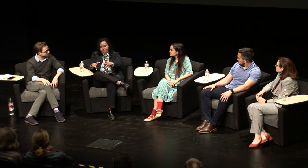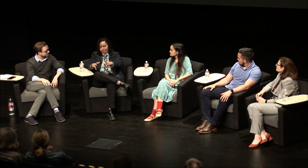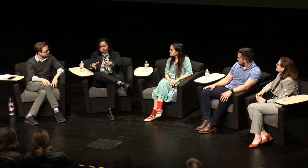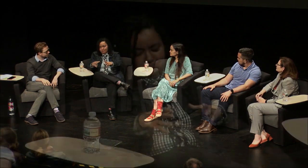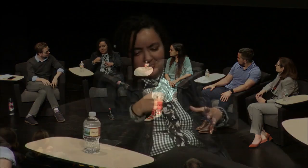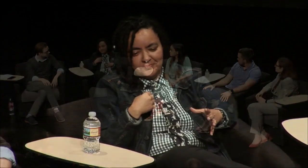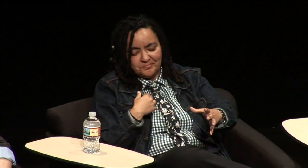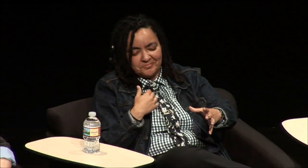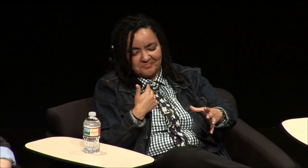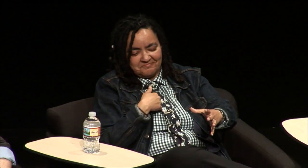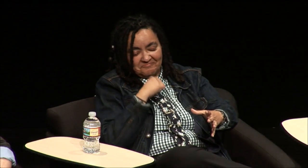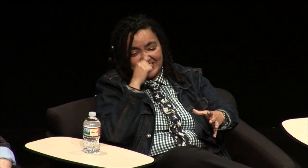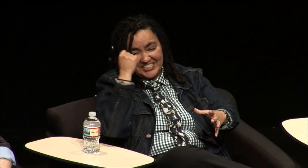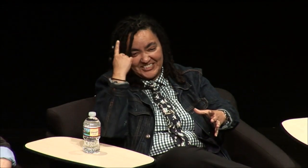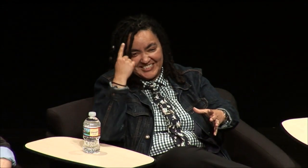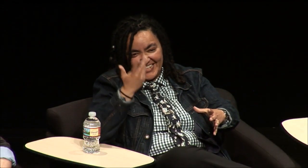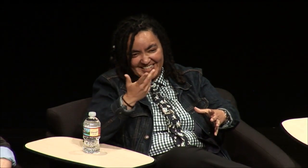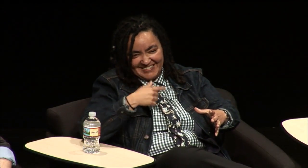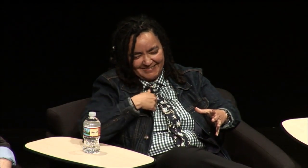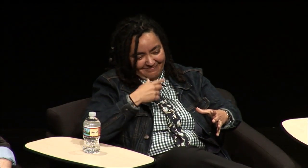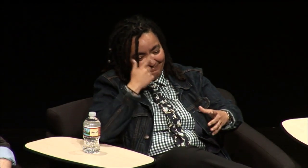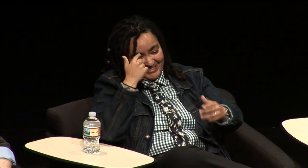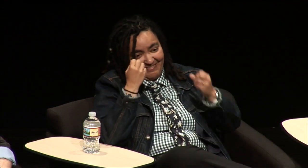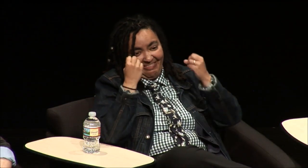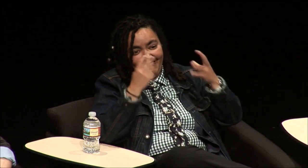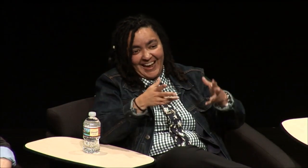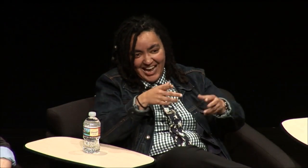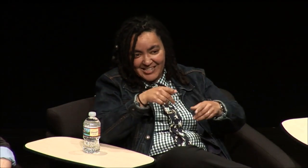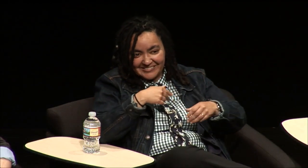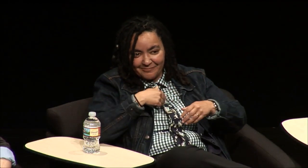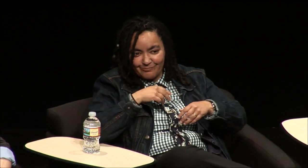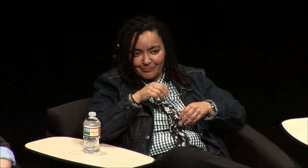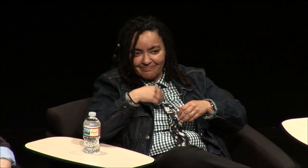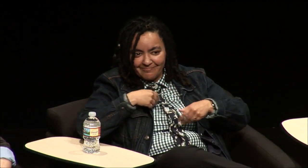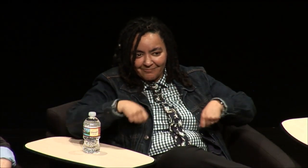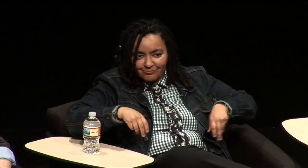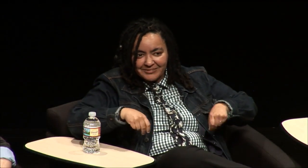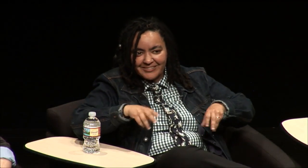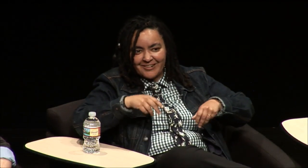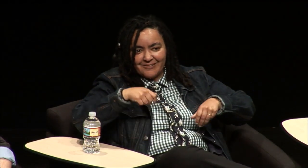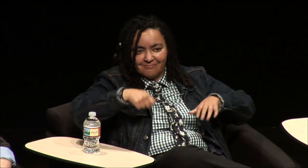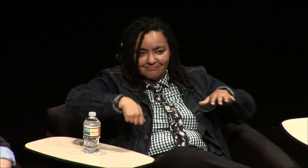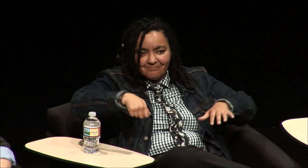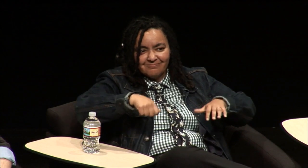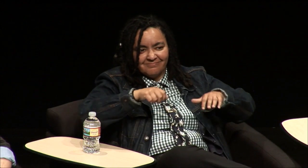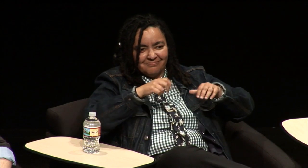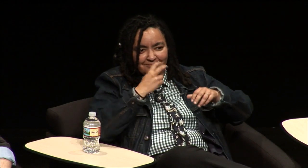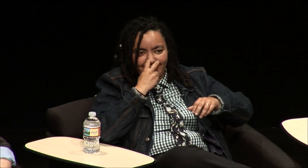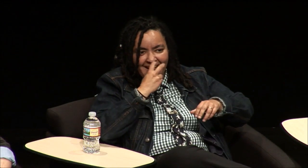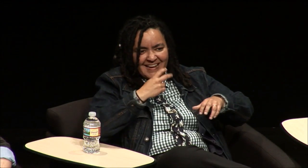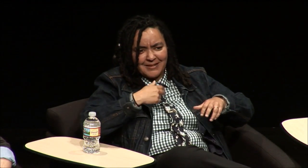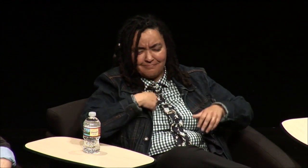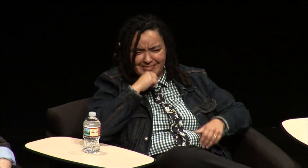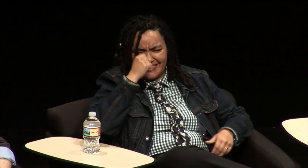with various disabilities on the same campus and I just didn't really understand what was happening because I saw a lot of kids in wheelchairs who had